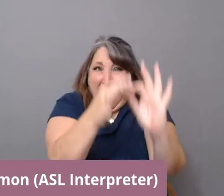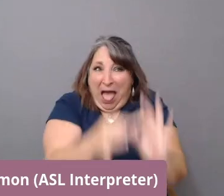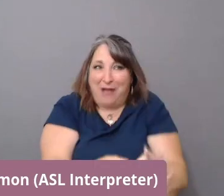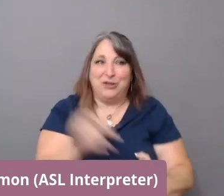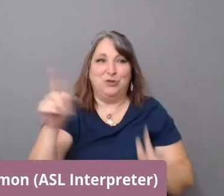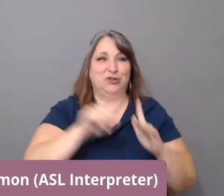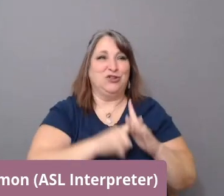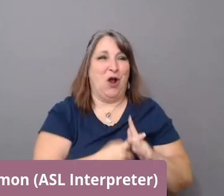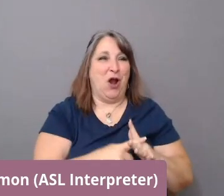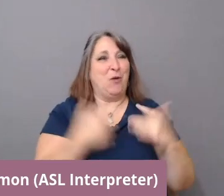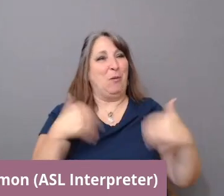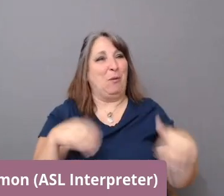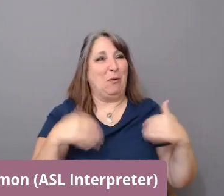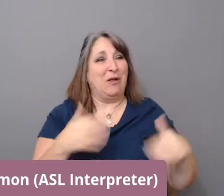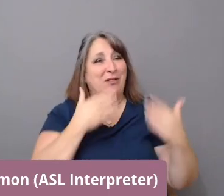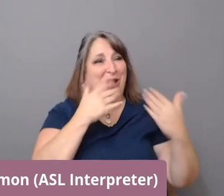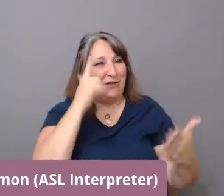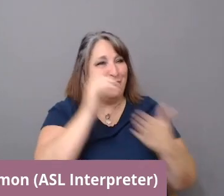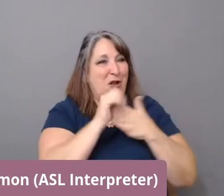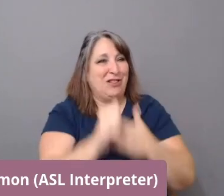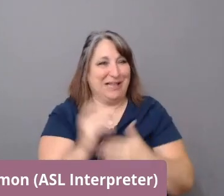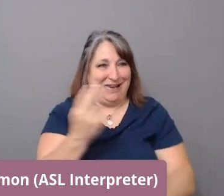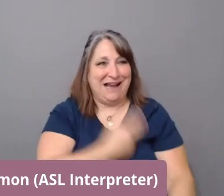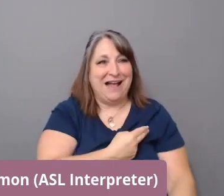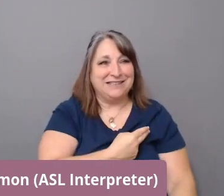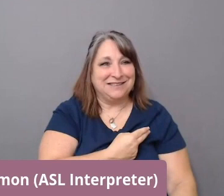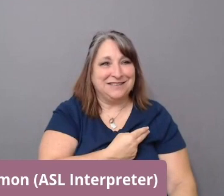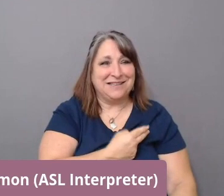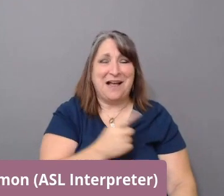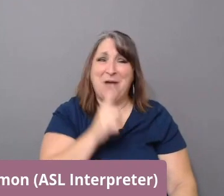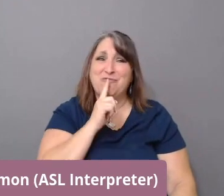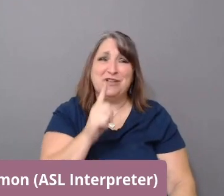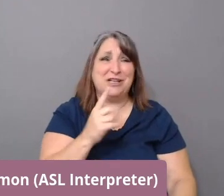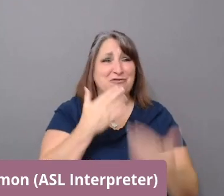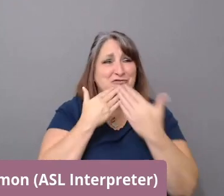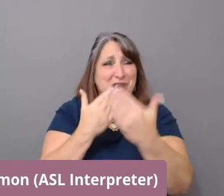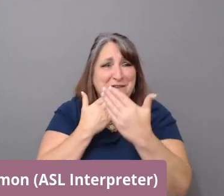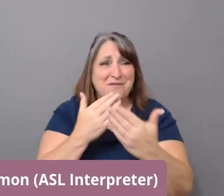So thank you for leading us. I'm so grateful and so humbled to be with you.